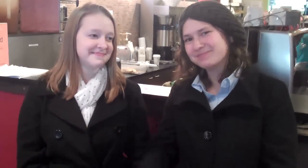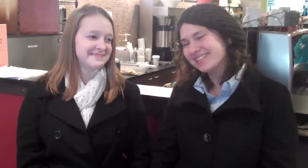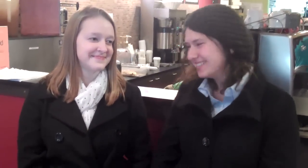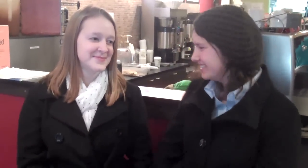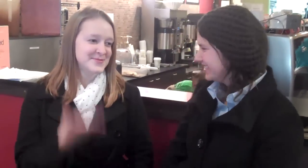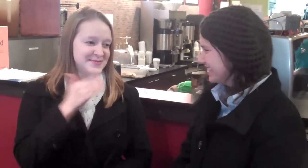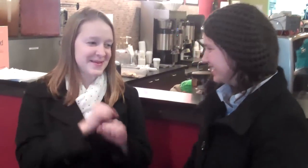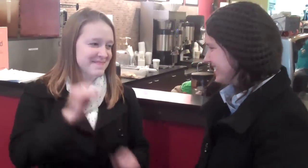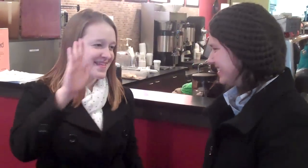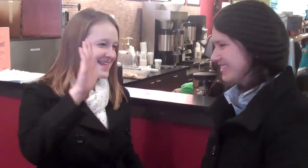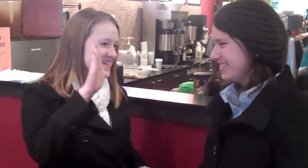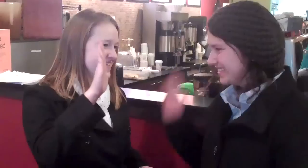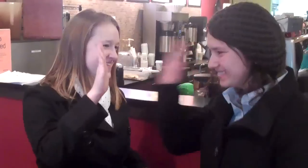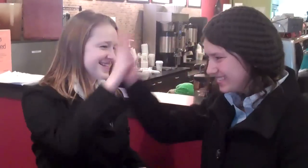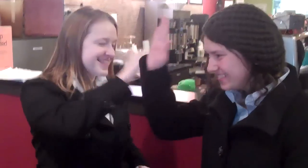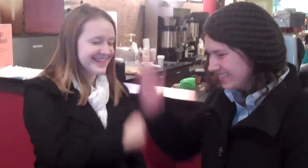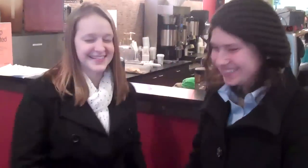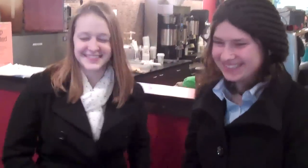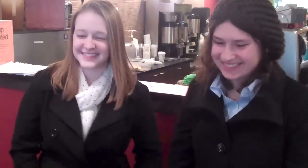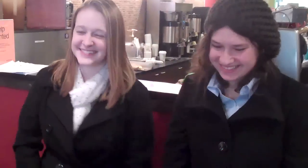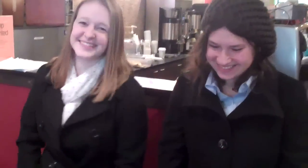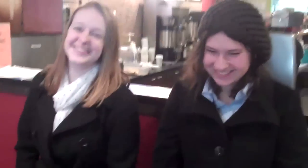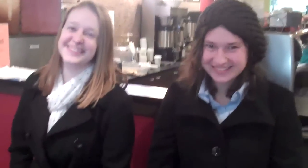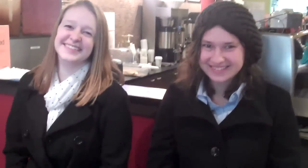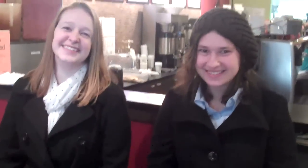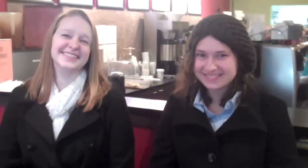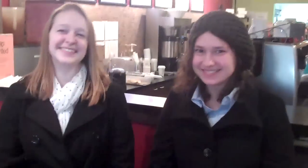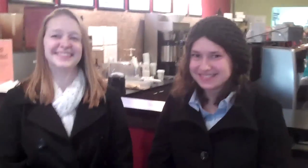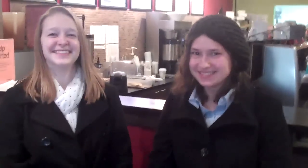Don't focus on the differences. Focus on the fact that everyone is equal. Good job!